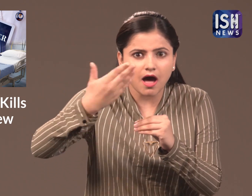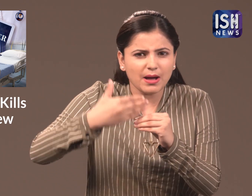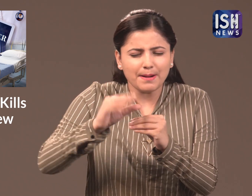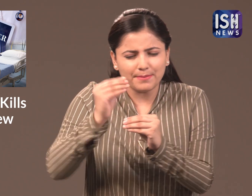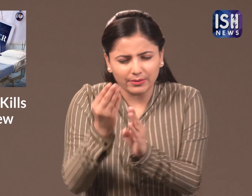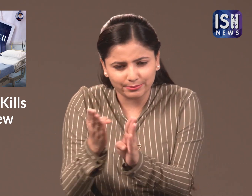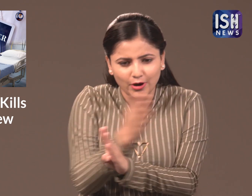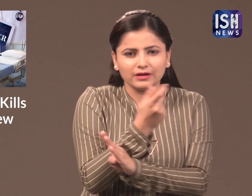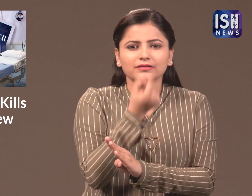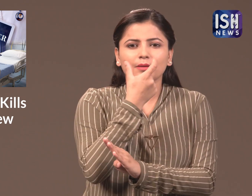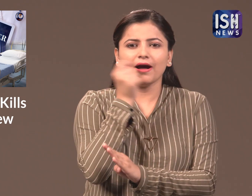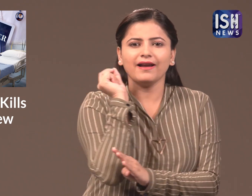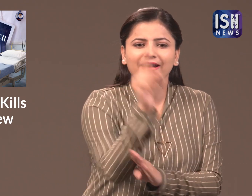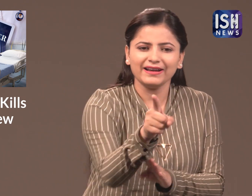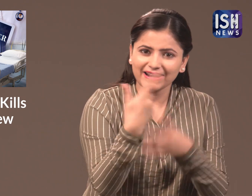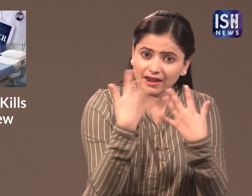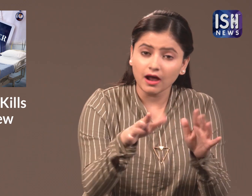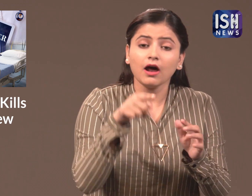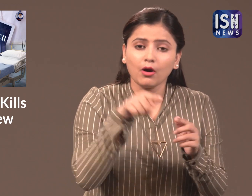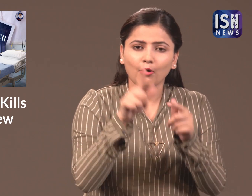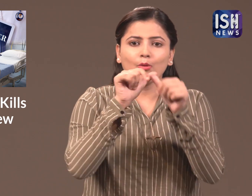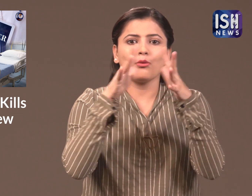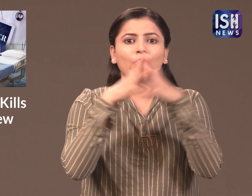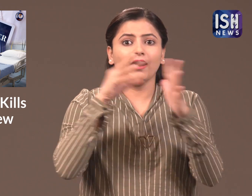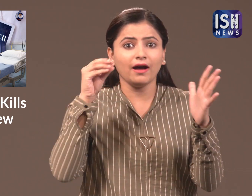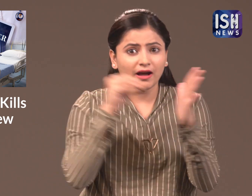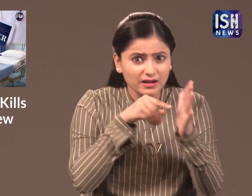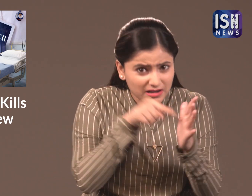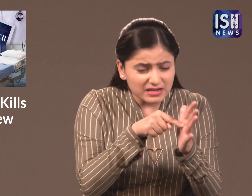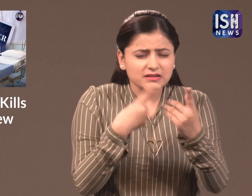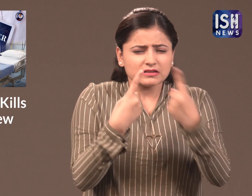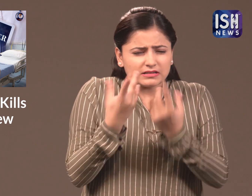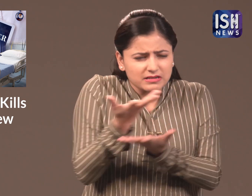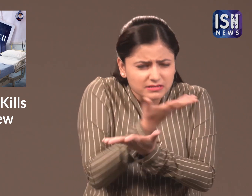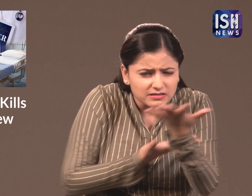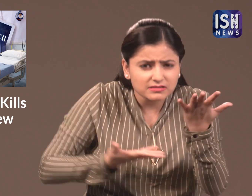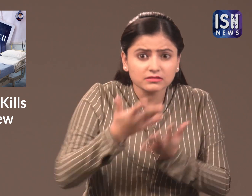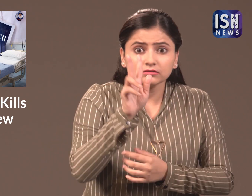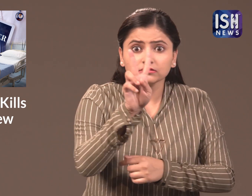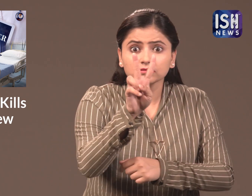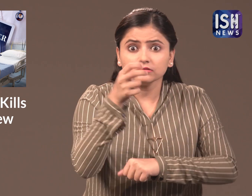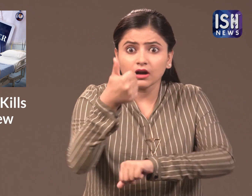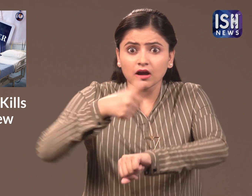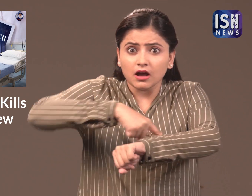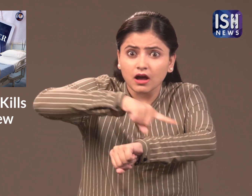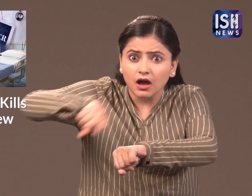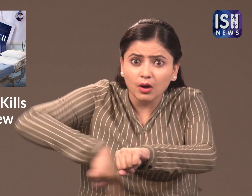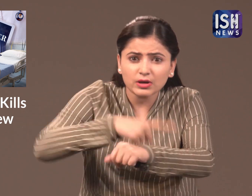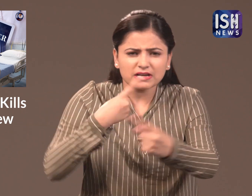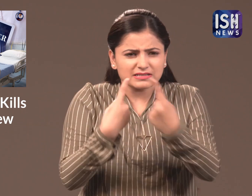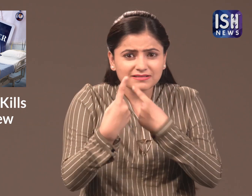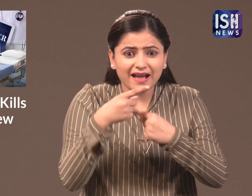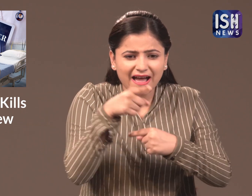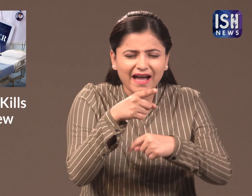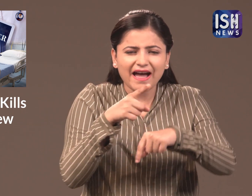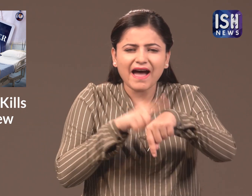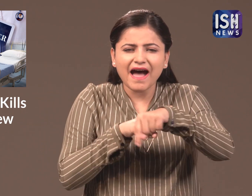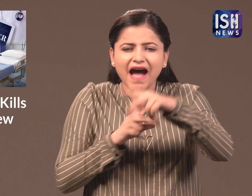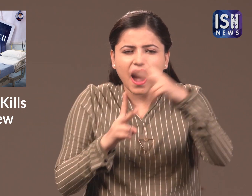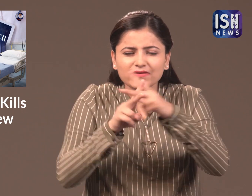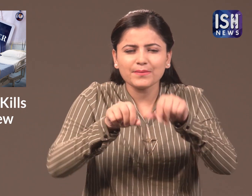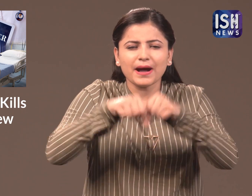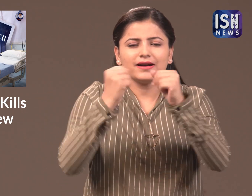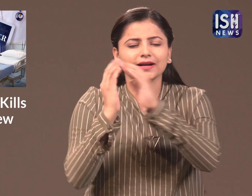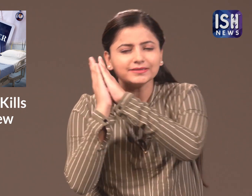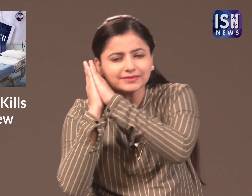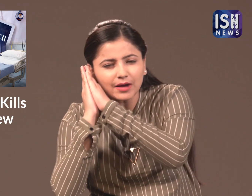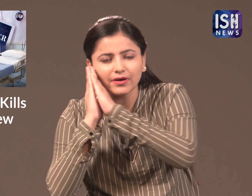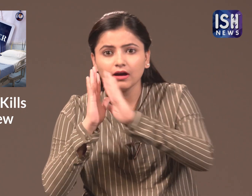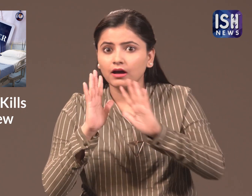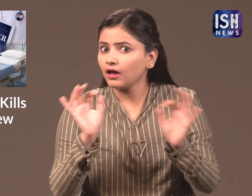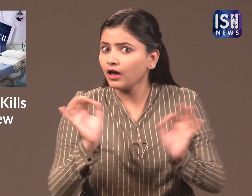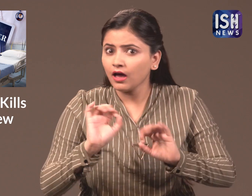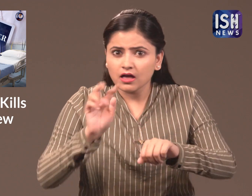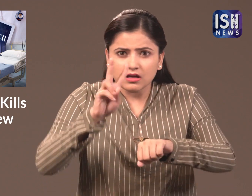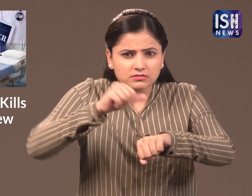end their lives they discussed it for 26 hours they did not even take a break to